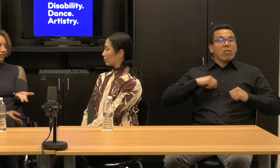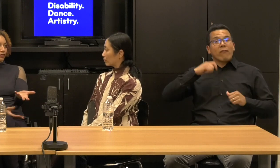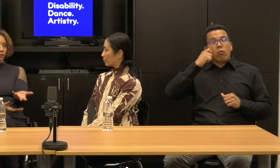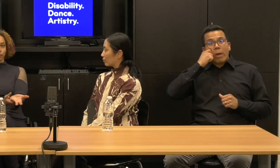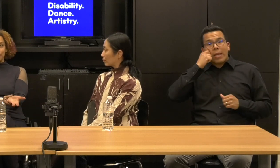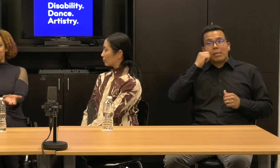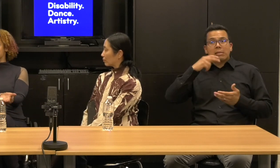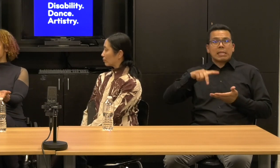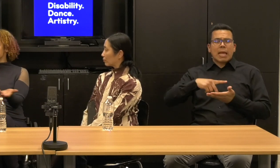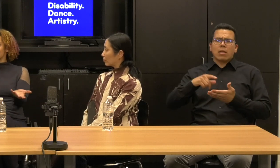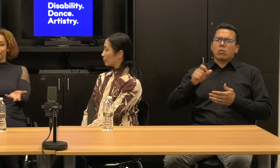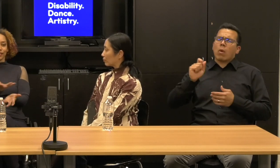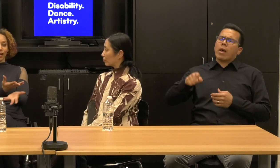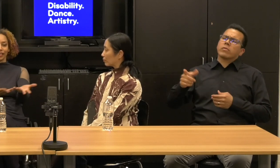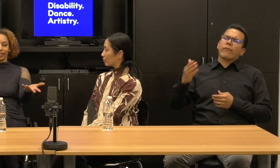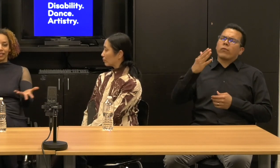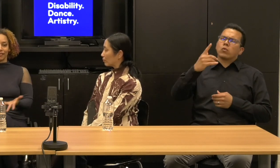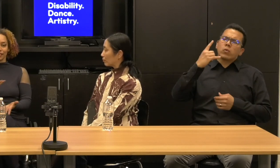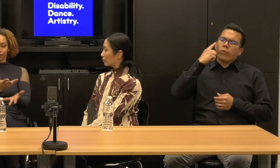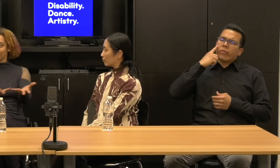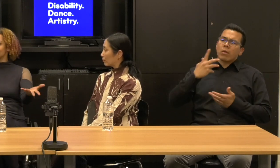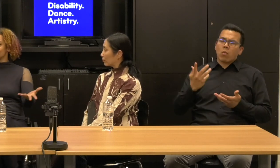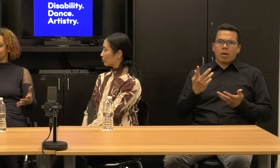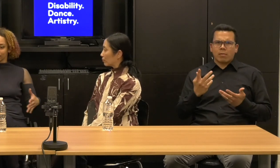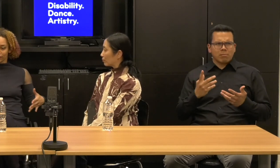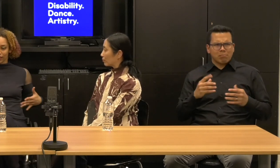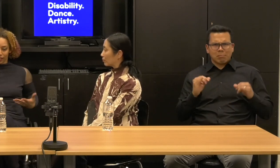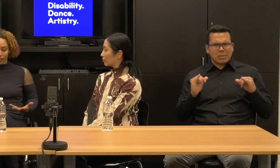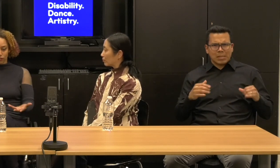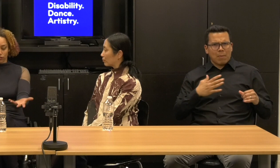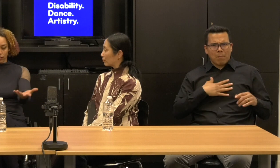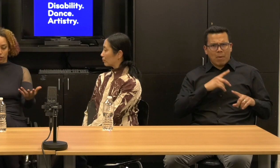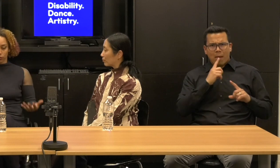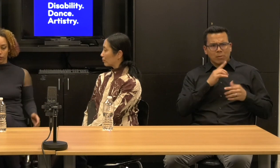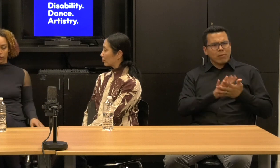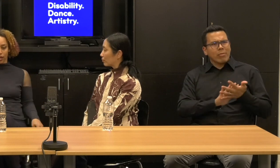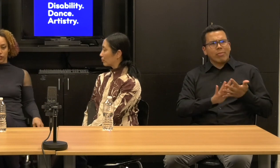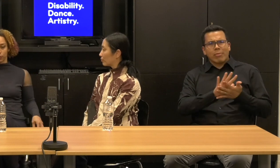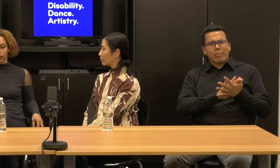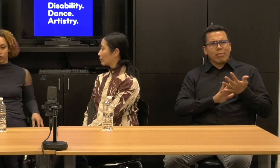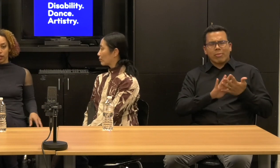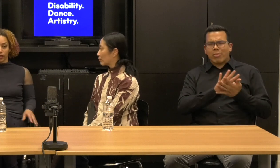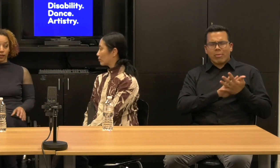And their answer would be as unclear and it's fuzzy and is interested in all of those aspects.